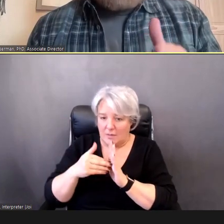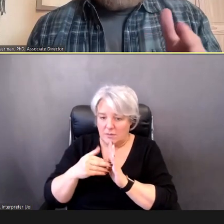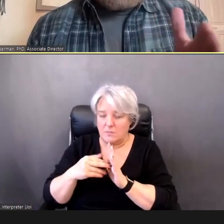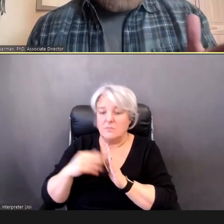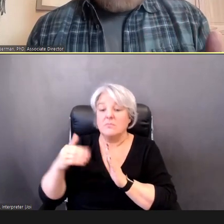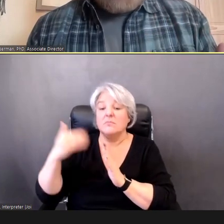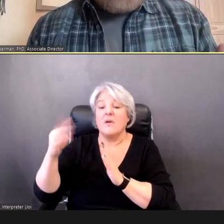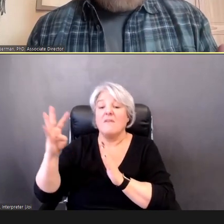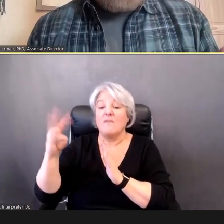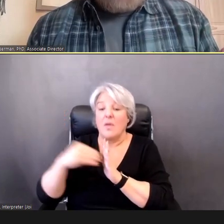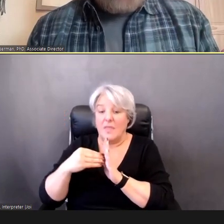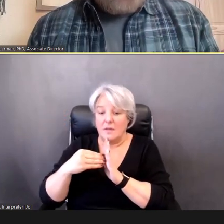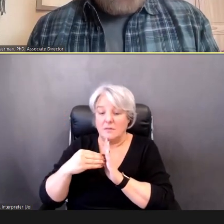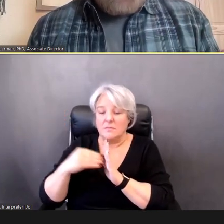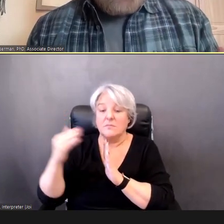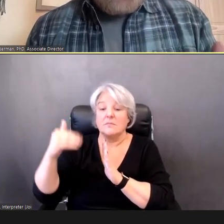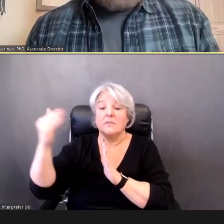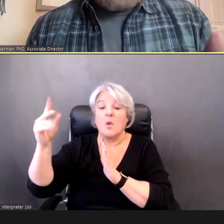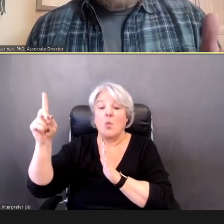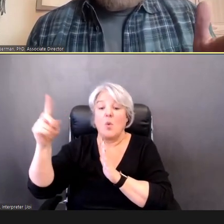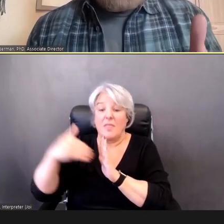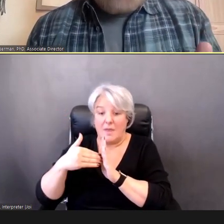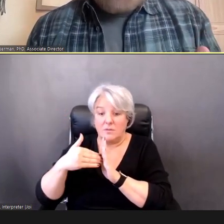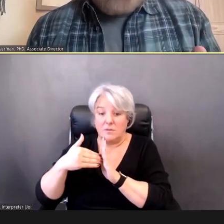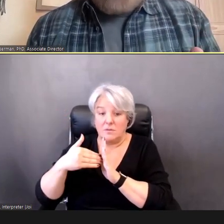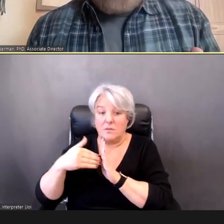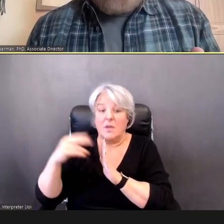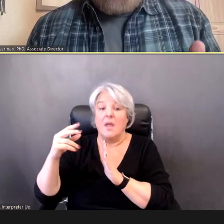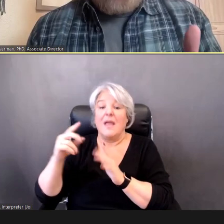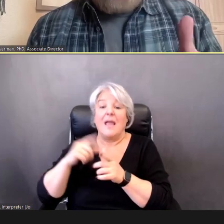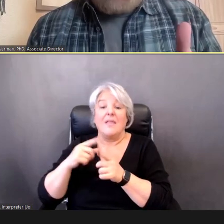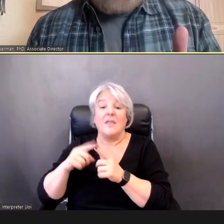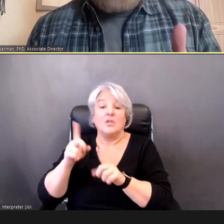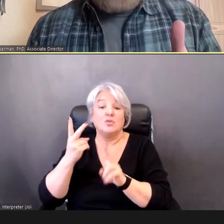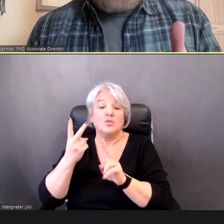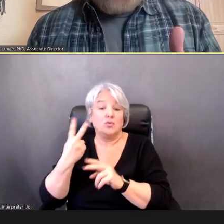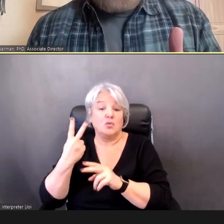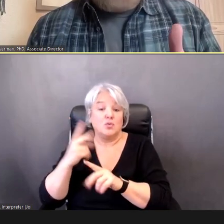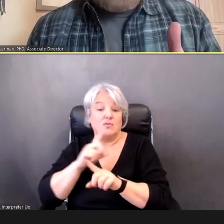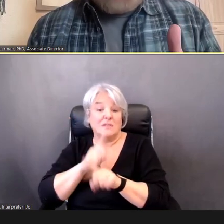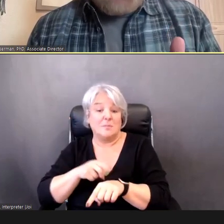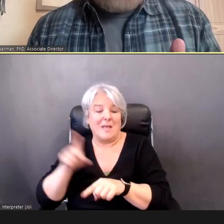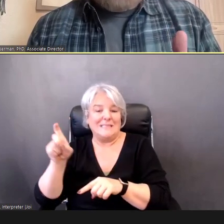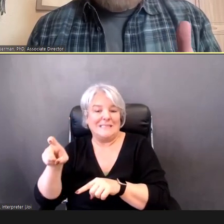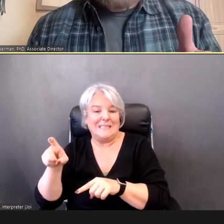That two responses are needed for the Child to pass for a given tone.